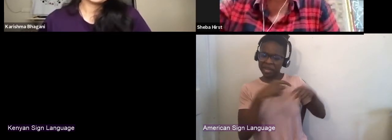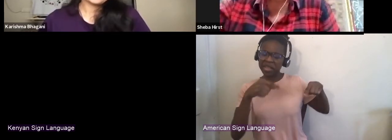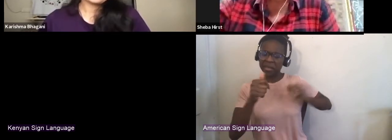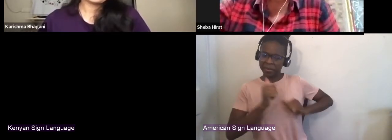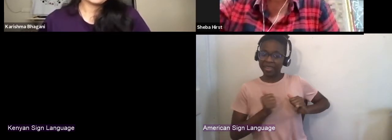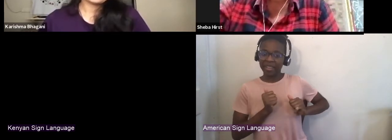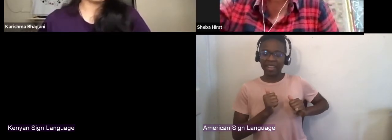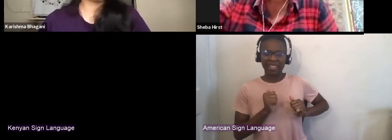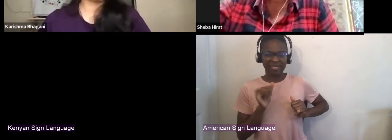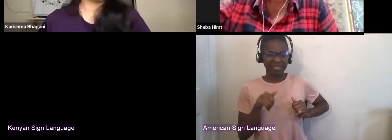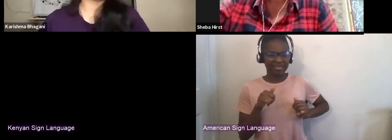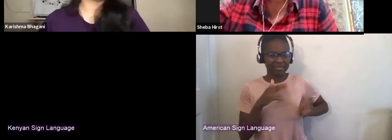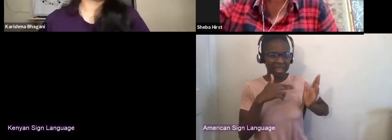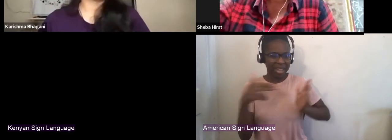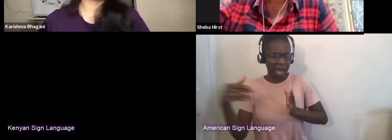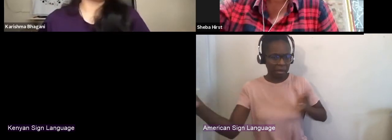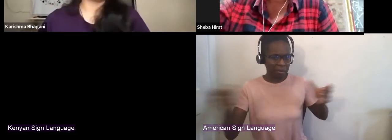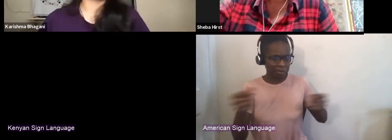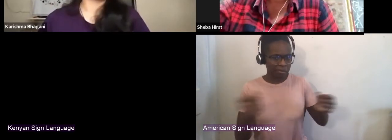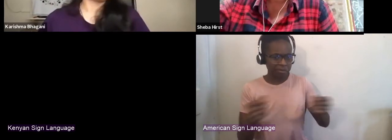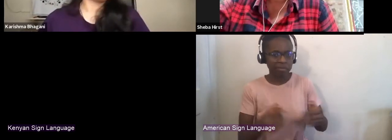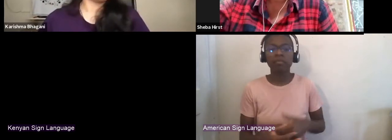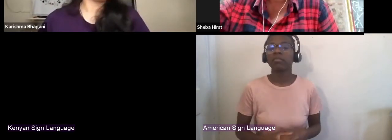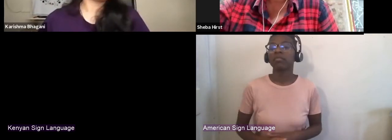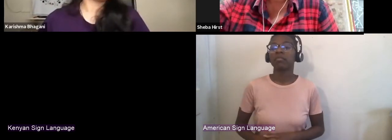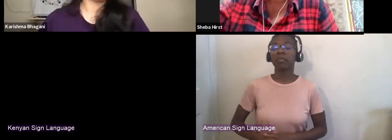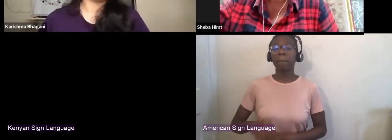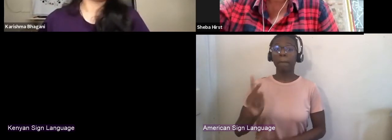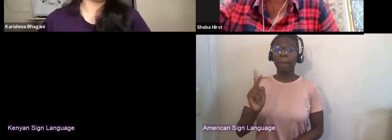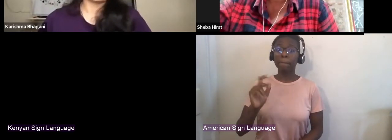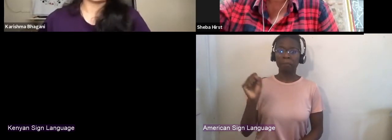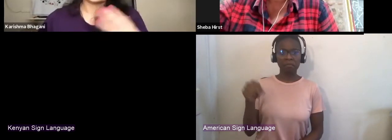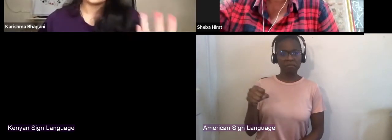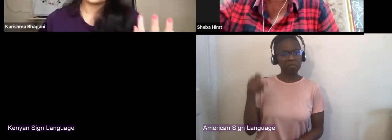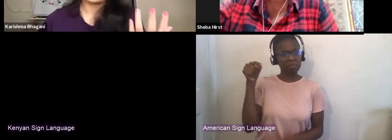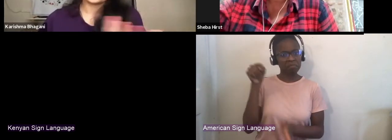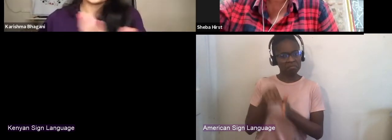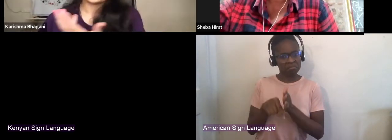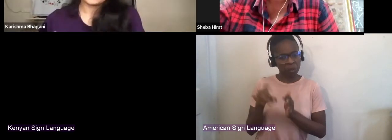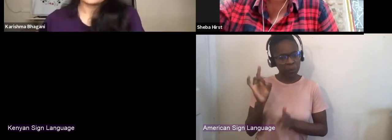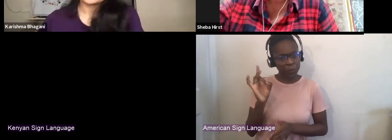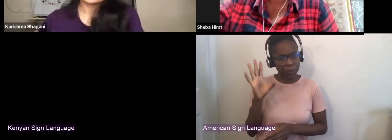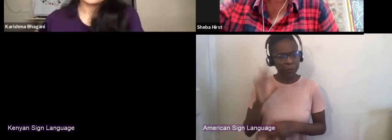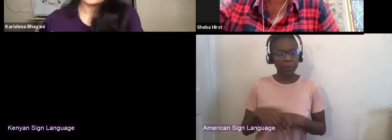Yeah, and it's such a profound way of thinking about it because as you said, we are the vision carriers, right?